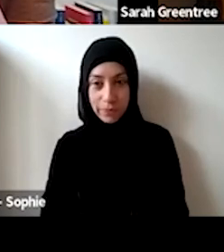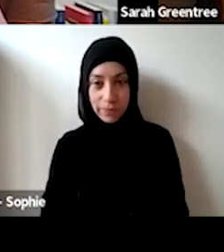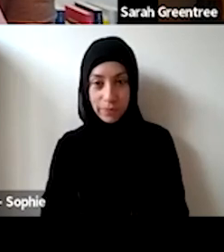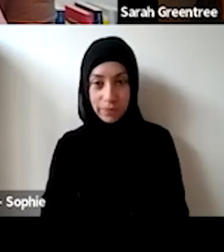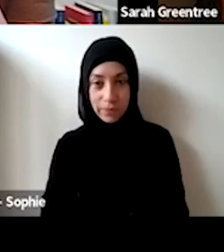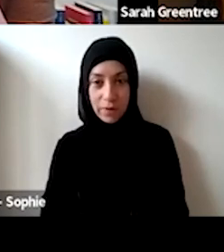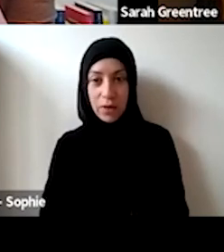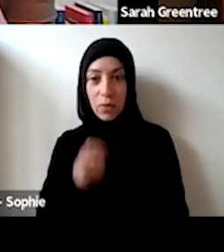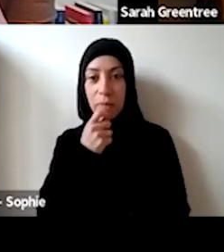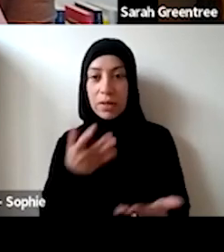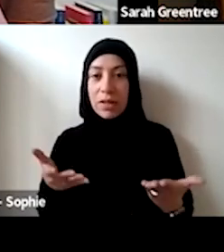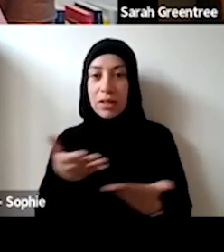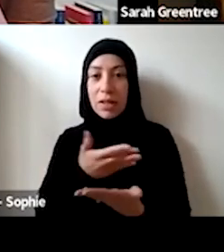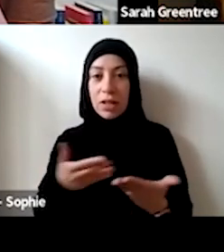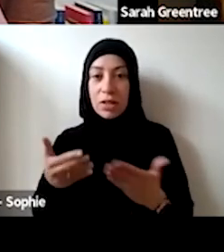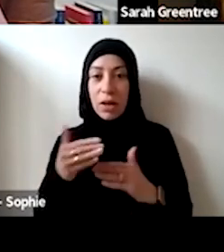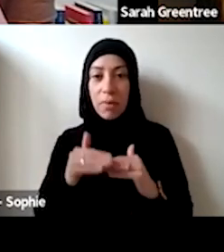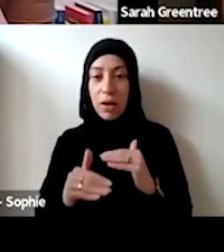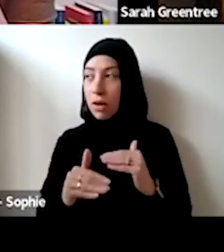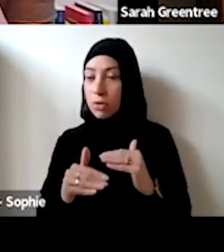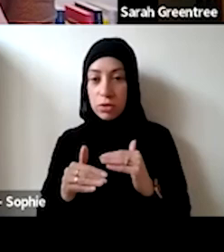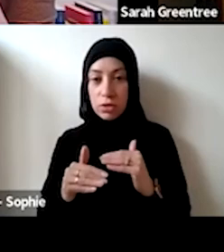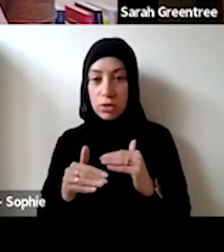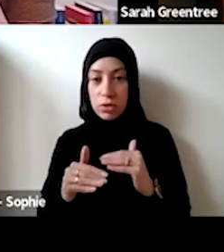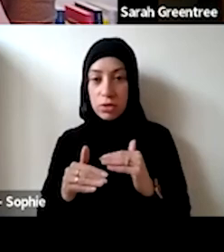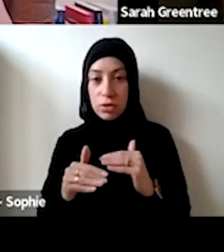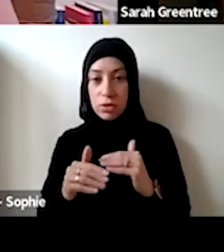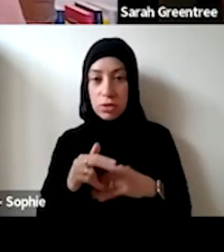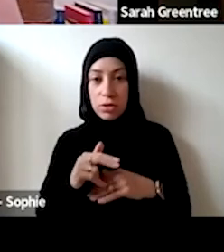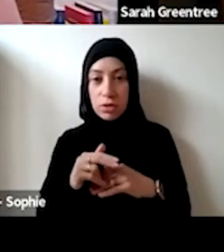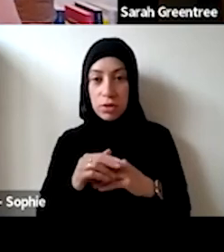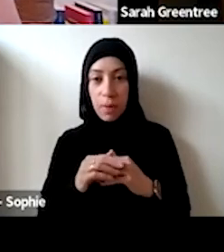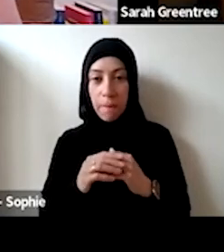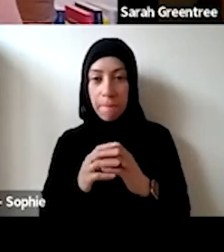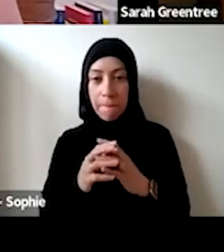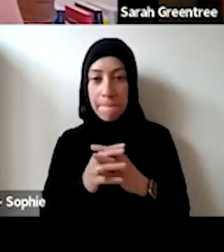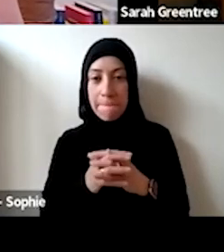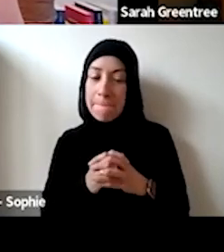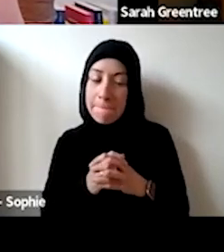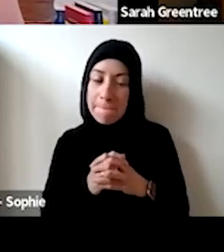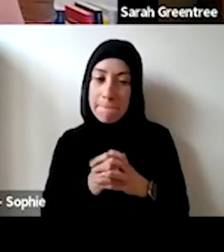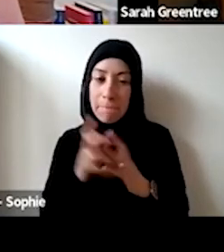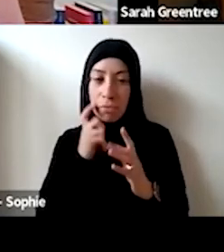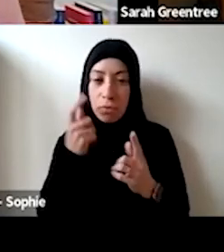discussion around professional Remit: International: yeah, Oh, okay. May be just a couple around national